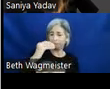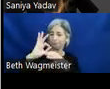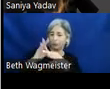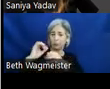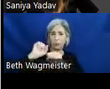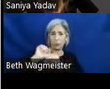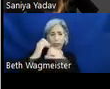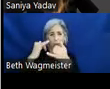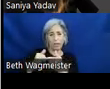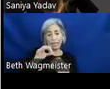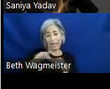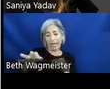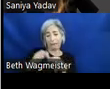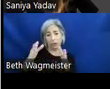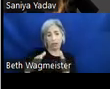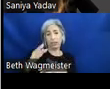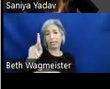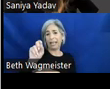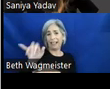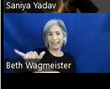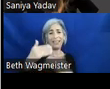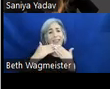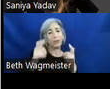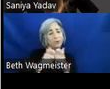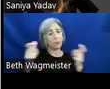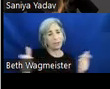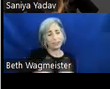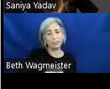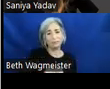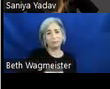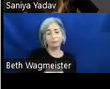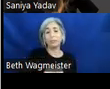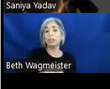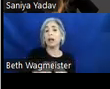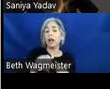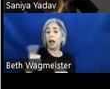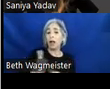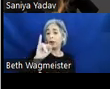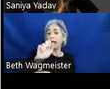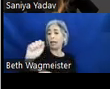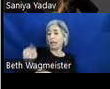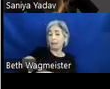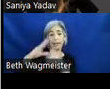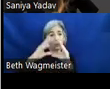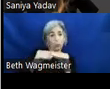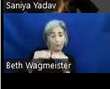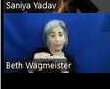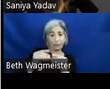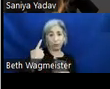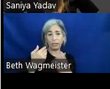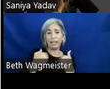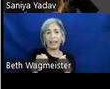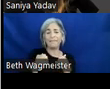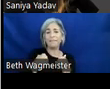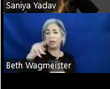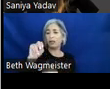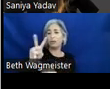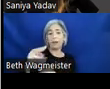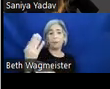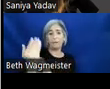and Kelly, our captioner, thank you very much. We have upcoming webinar, the 15th,